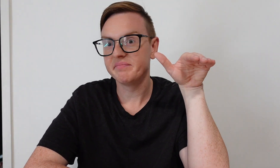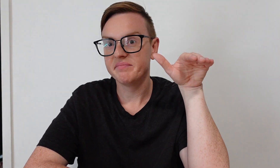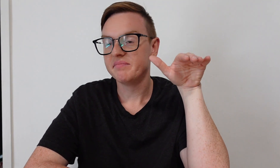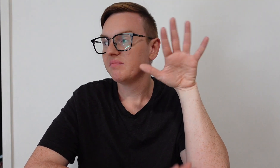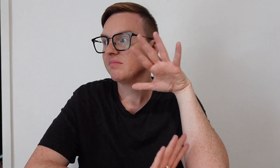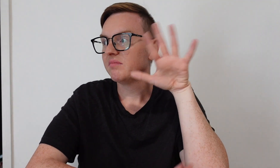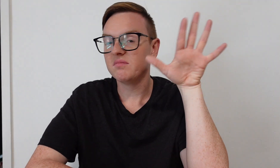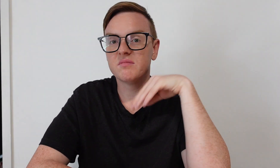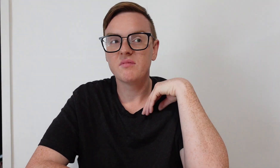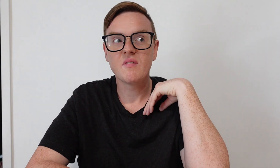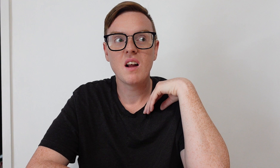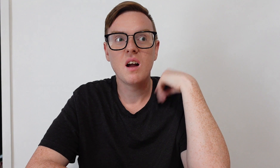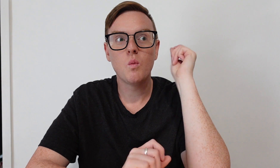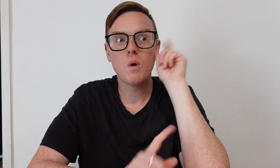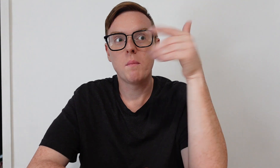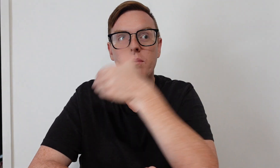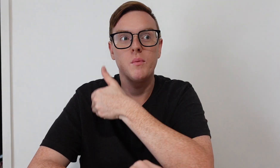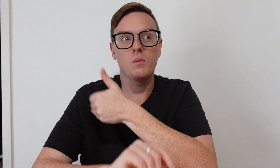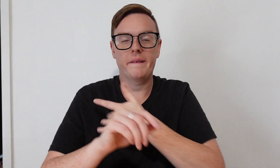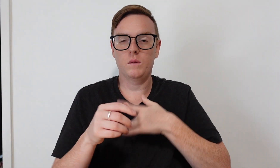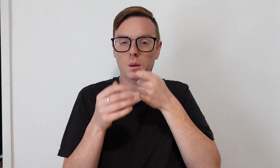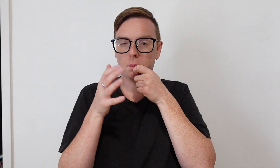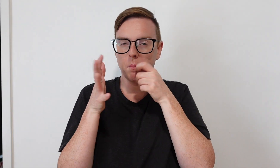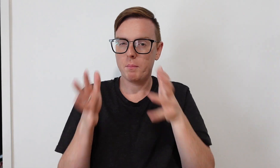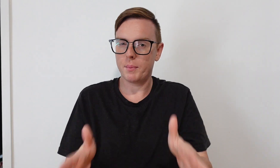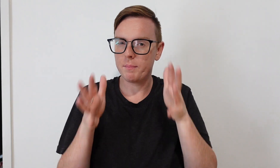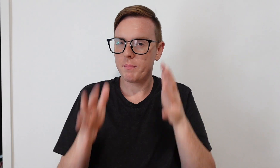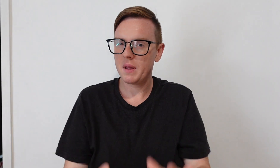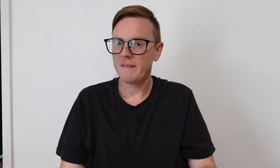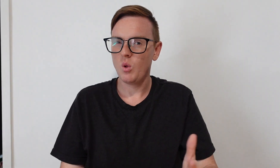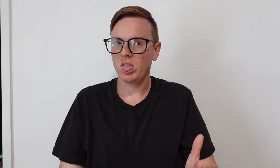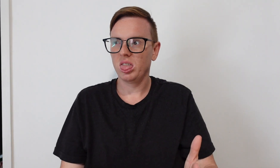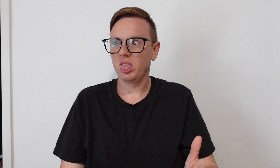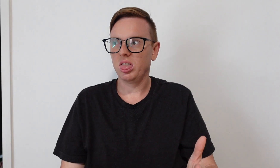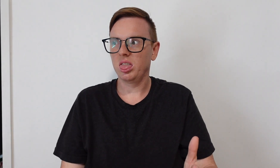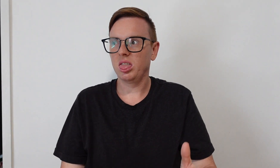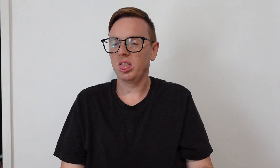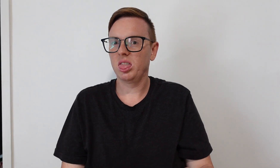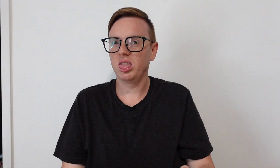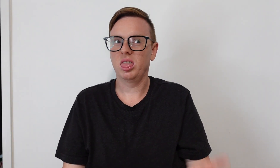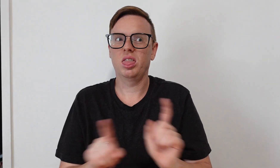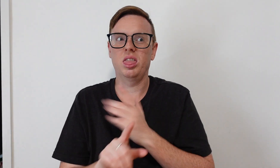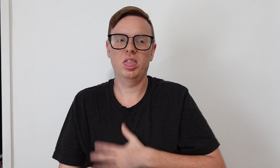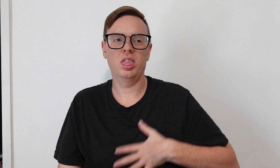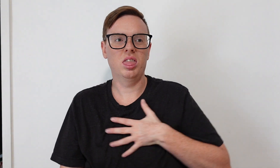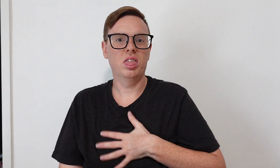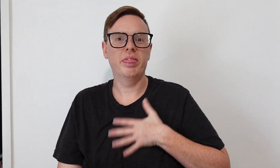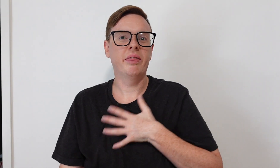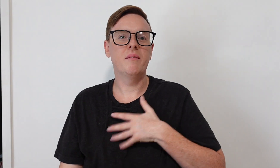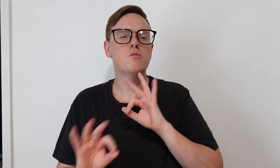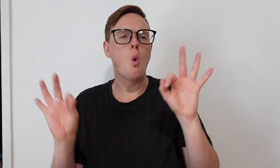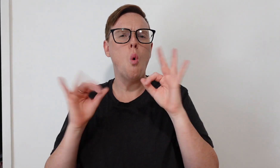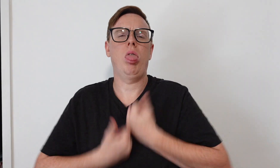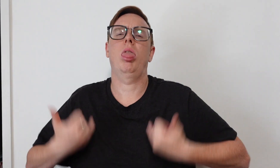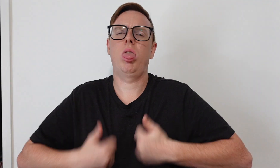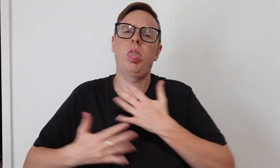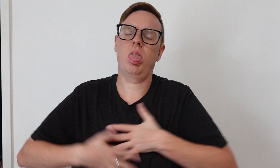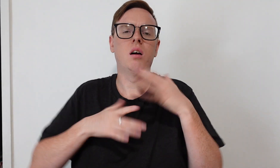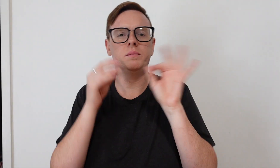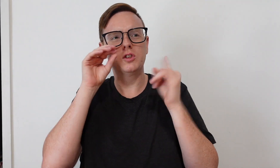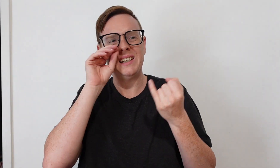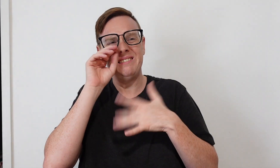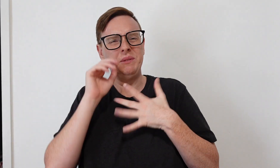I woke up this morning feel funny, not feel like sick or 24 hours bugs. Just something funny.